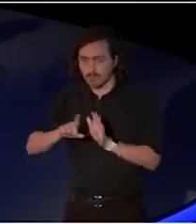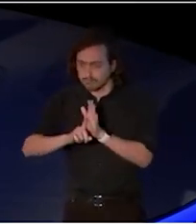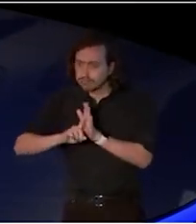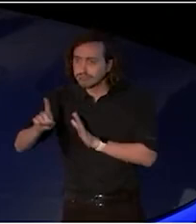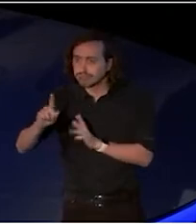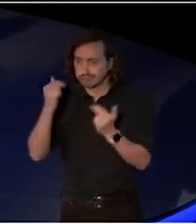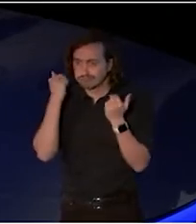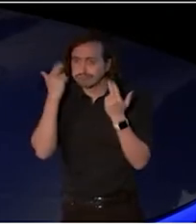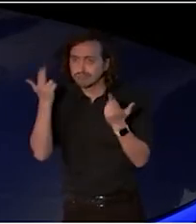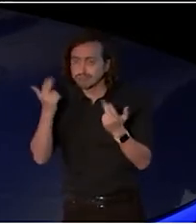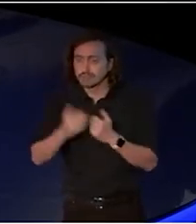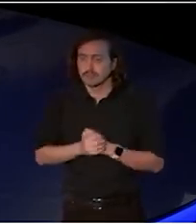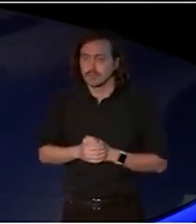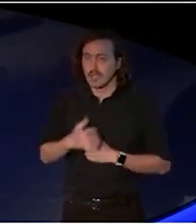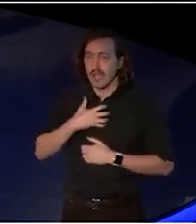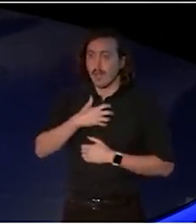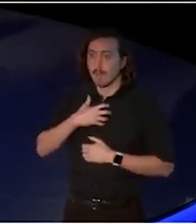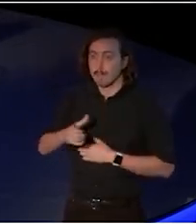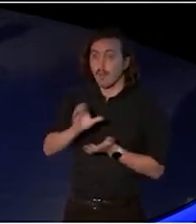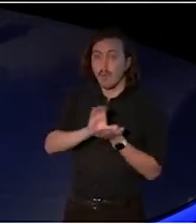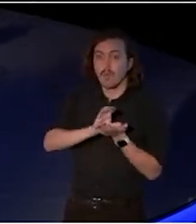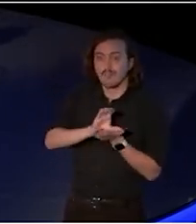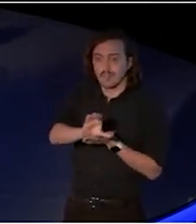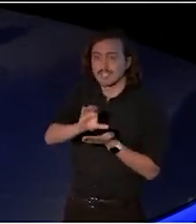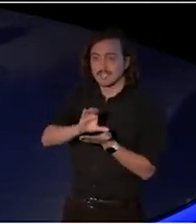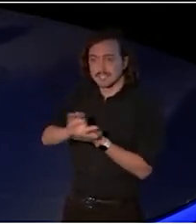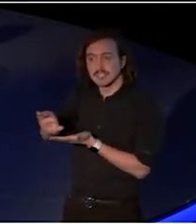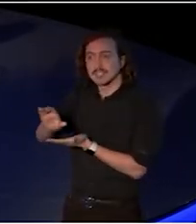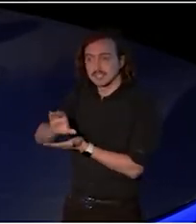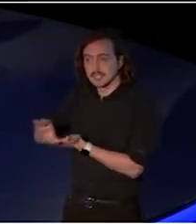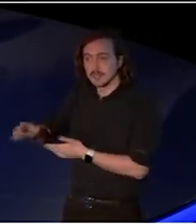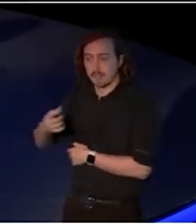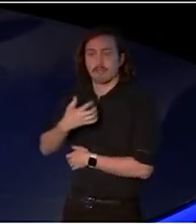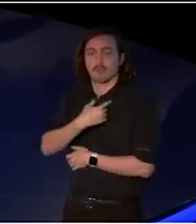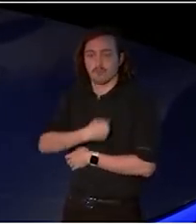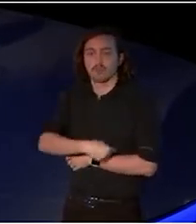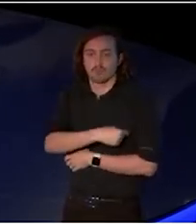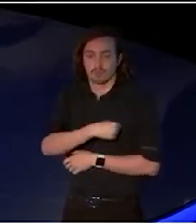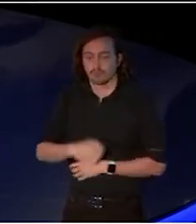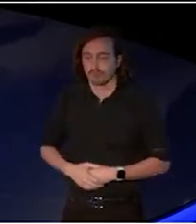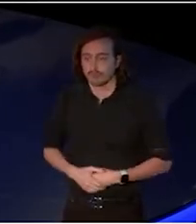gonna be committed to investing in creativity. It is a new brand.